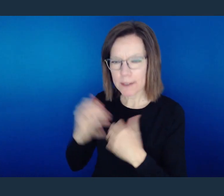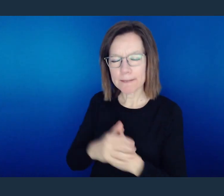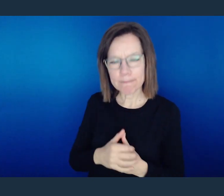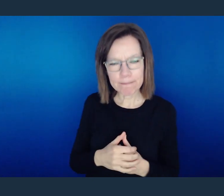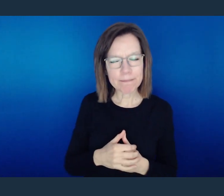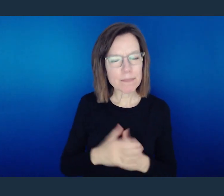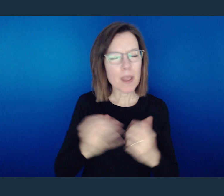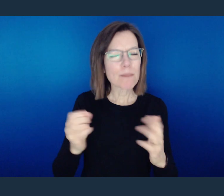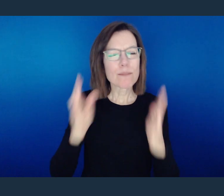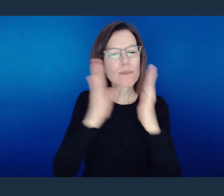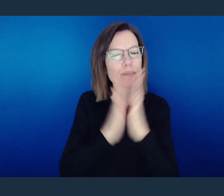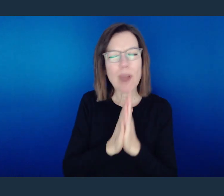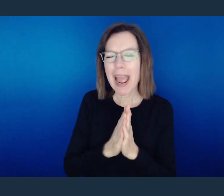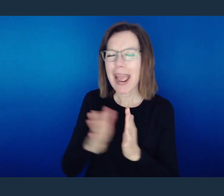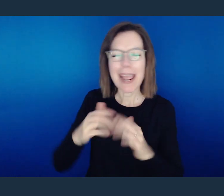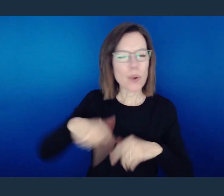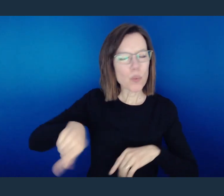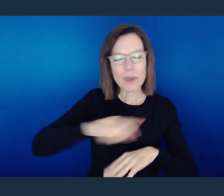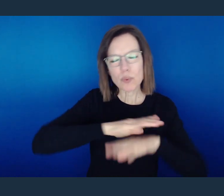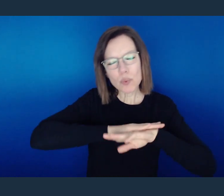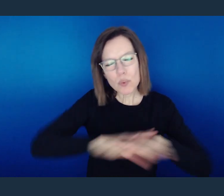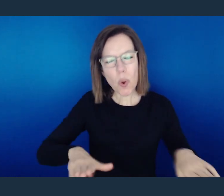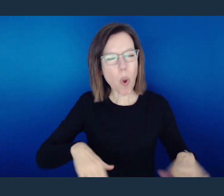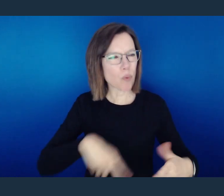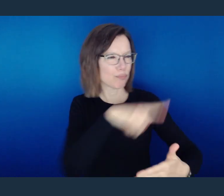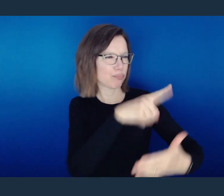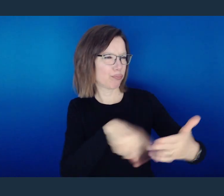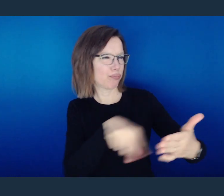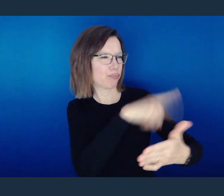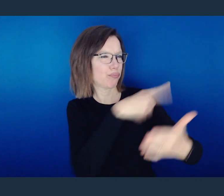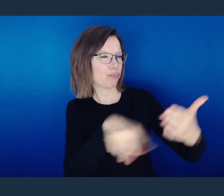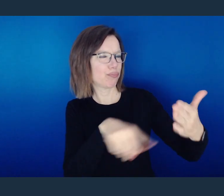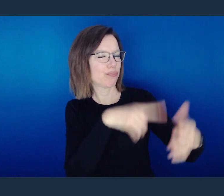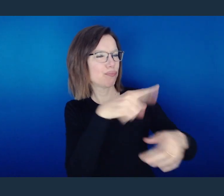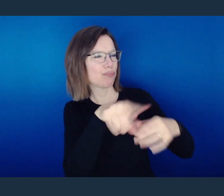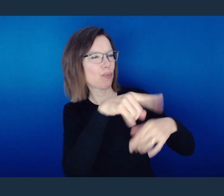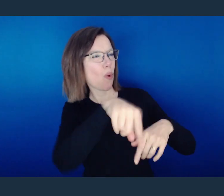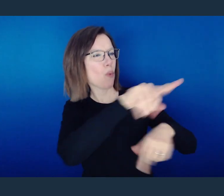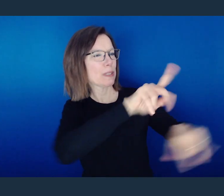I pray that we might not be those who criticize and have opinions about everyone else and